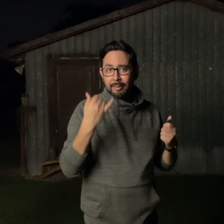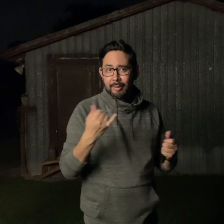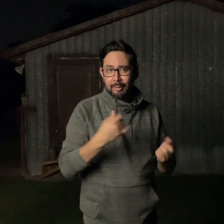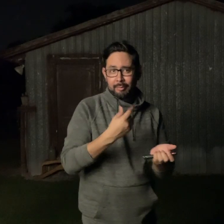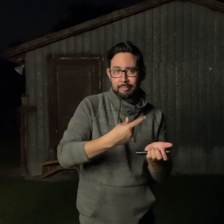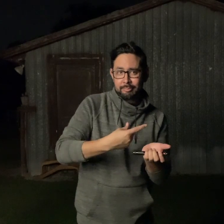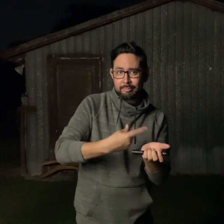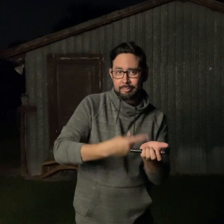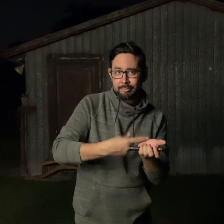So now,